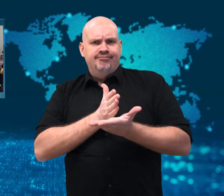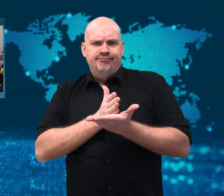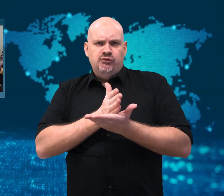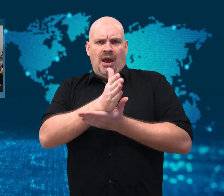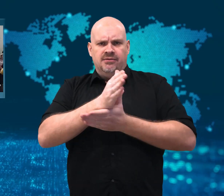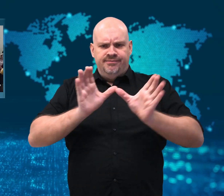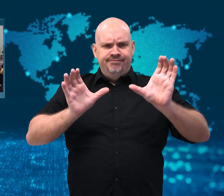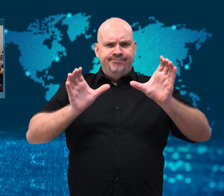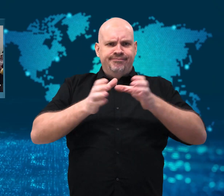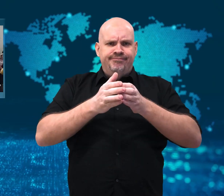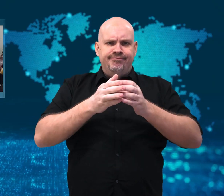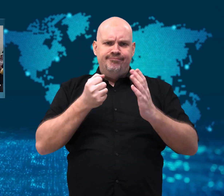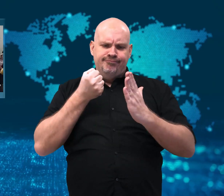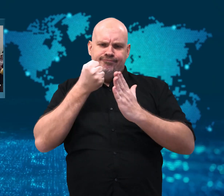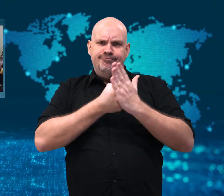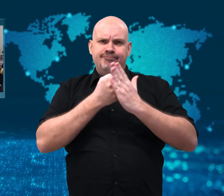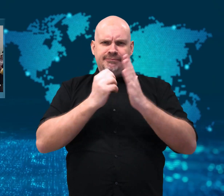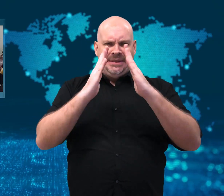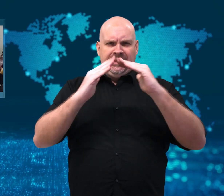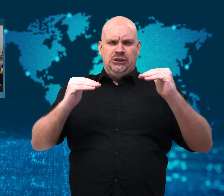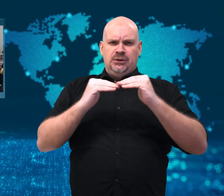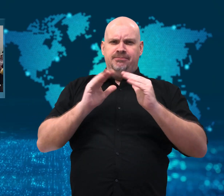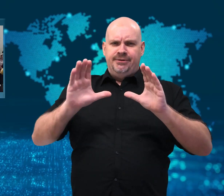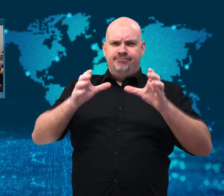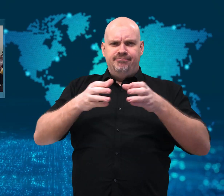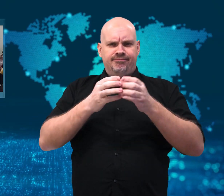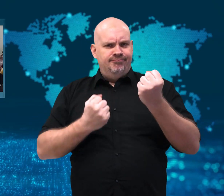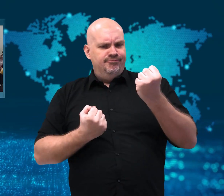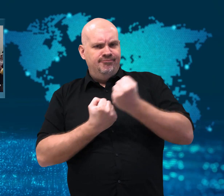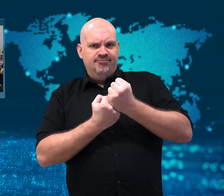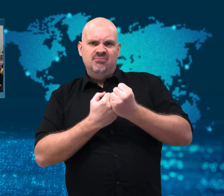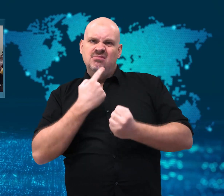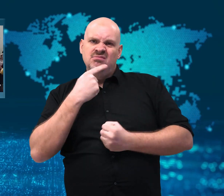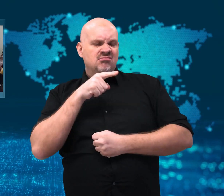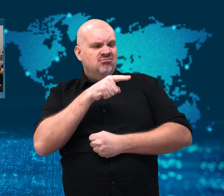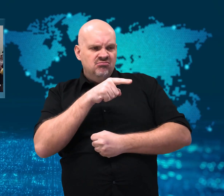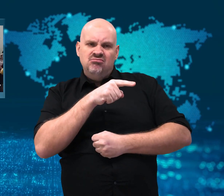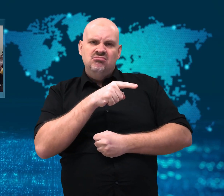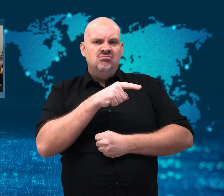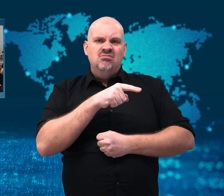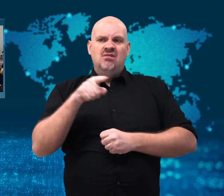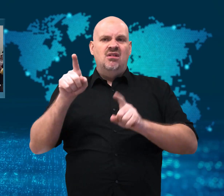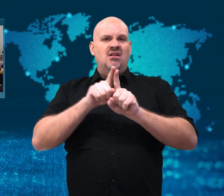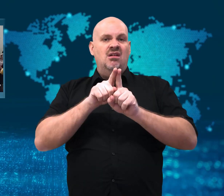Women’s rights advocates from the Egyptian Centre for